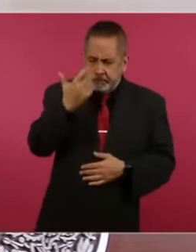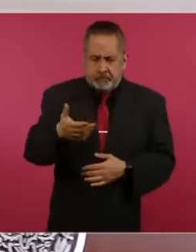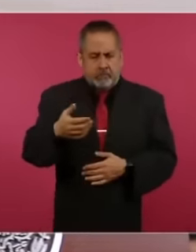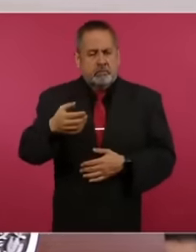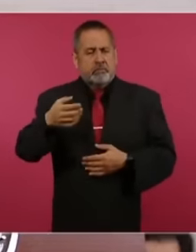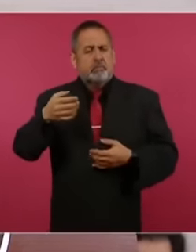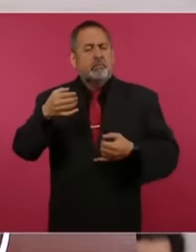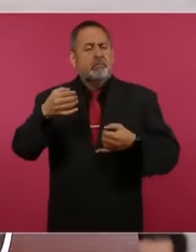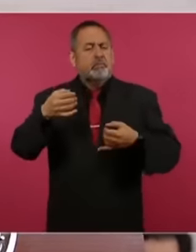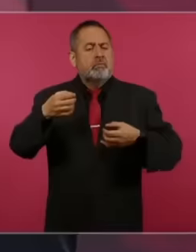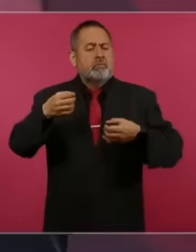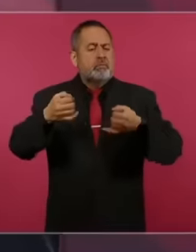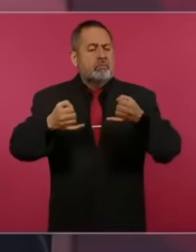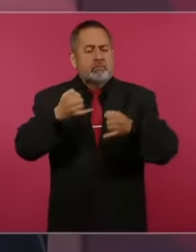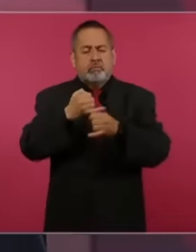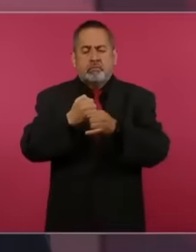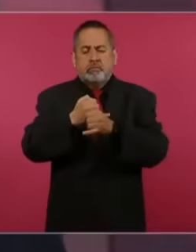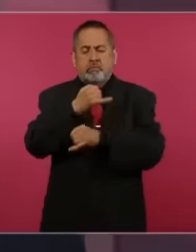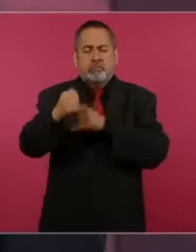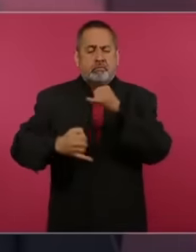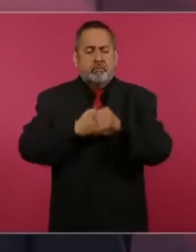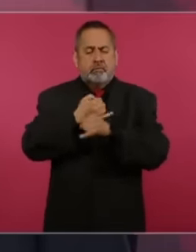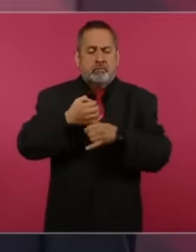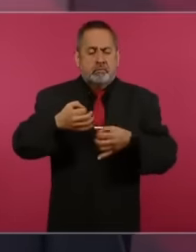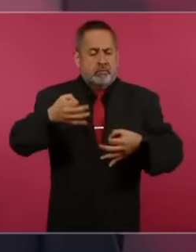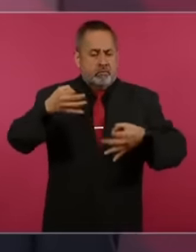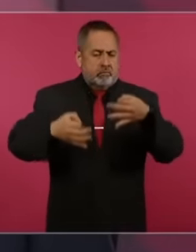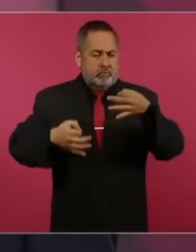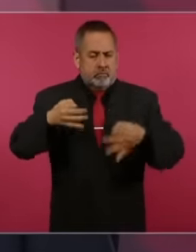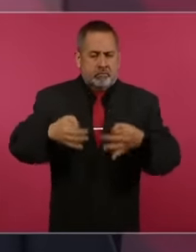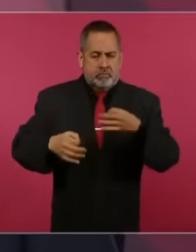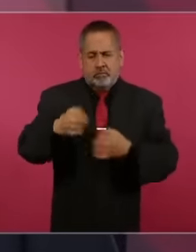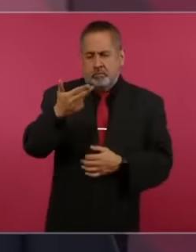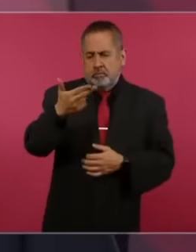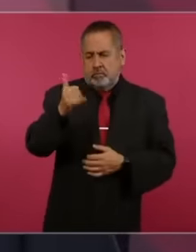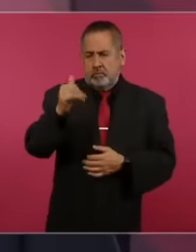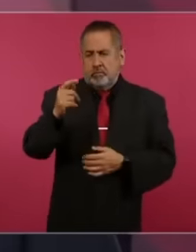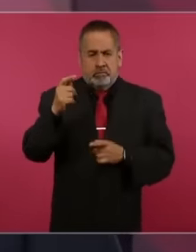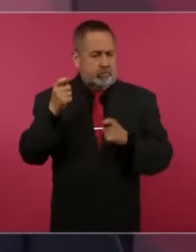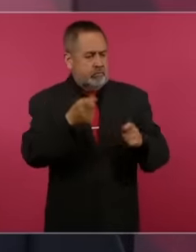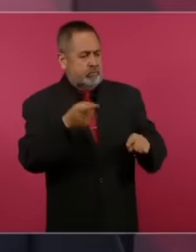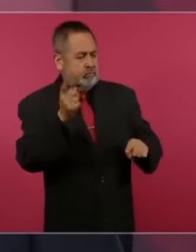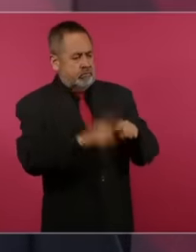international Court of Justice to suspend the rights of